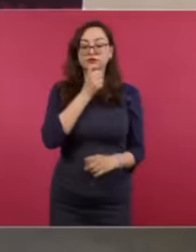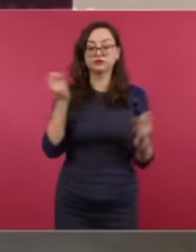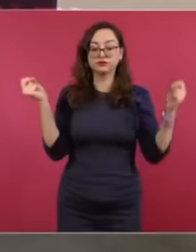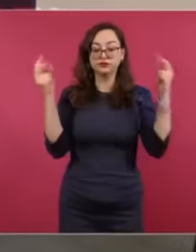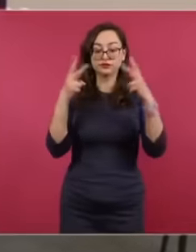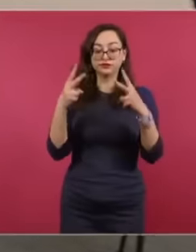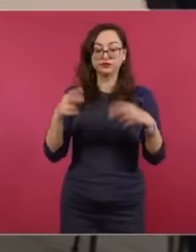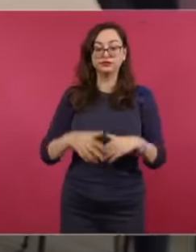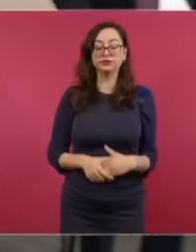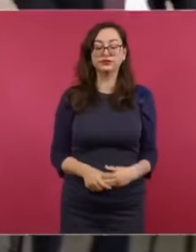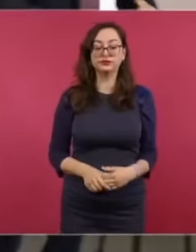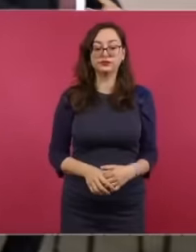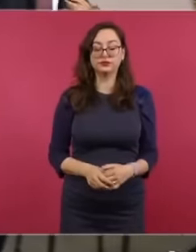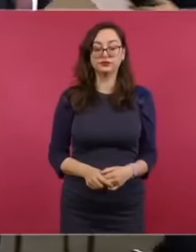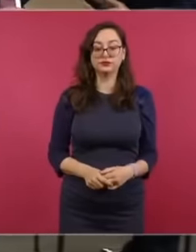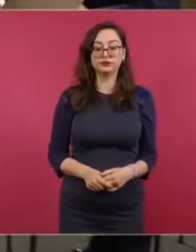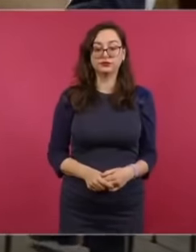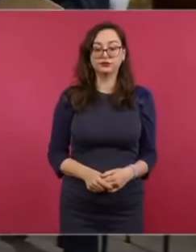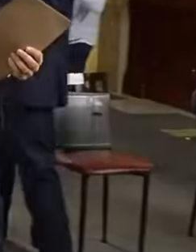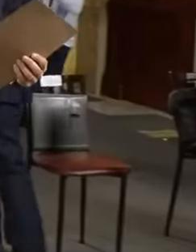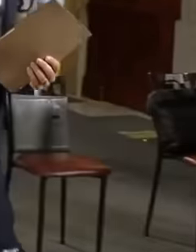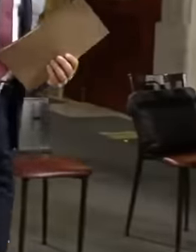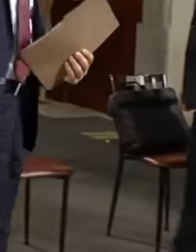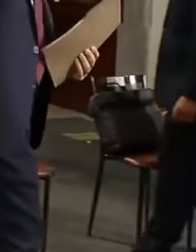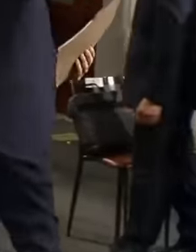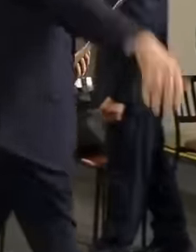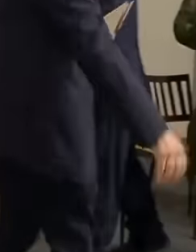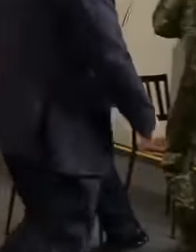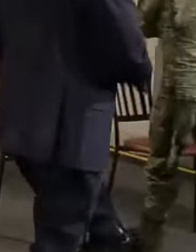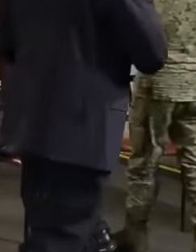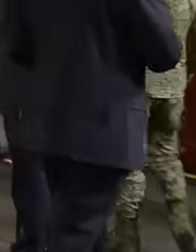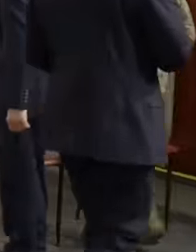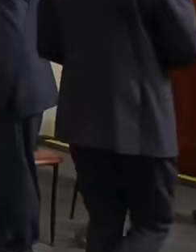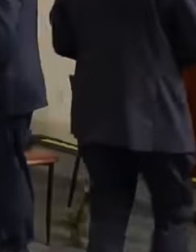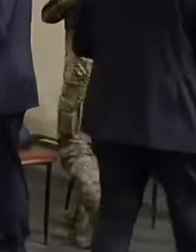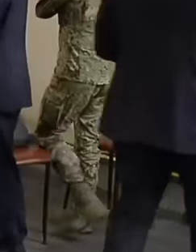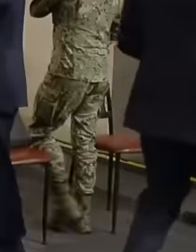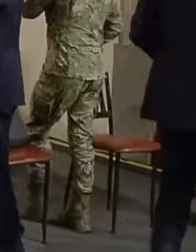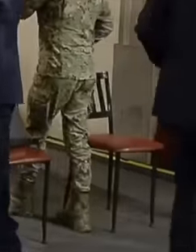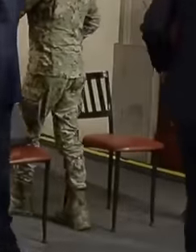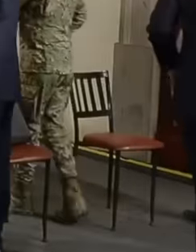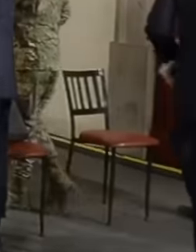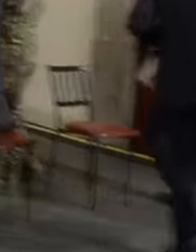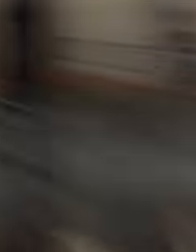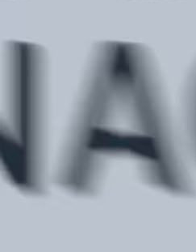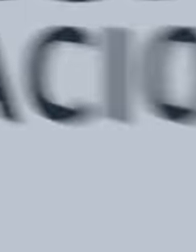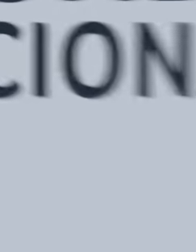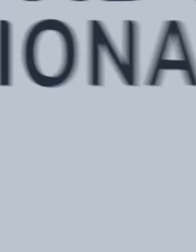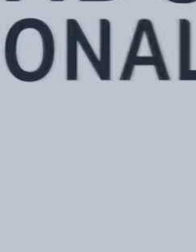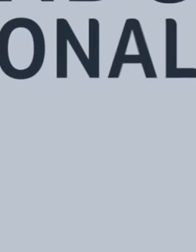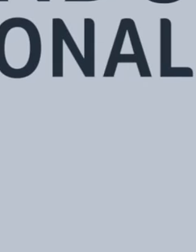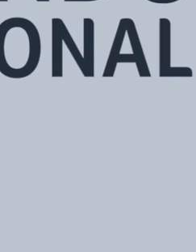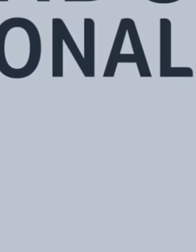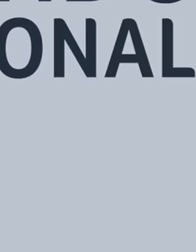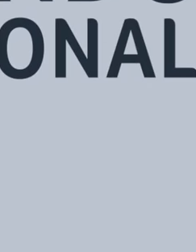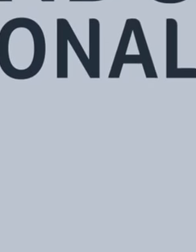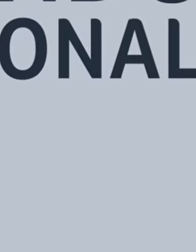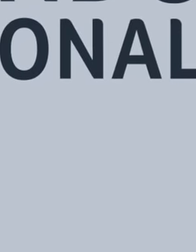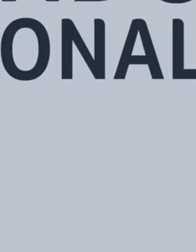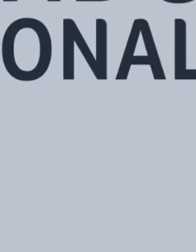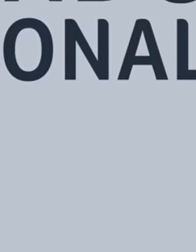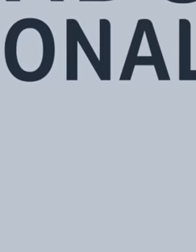was already leaving but returned to give space to these reporters who come from the United States,